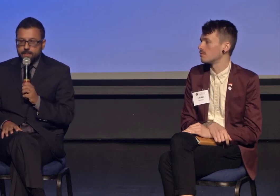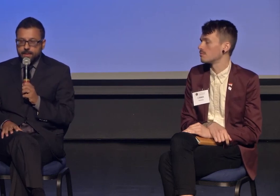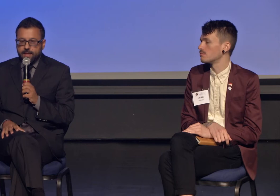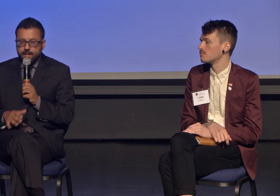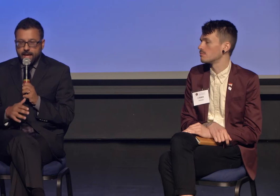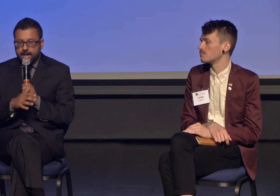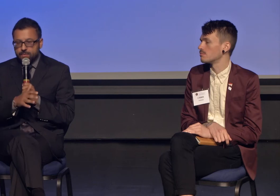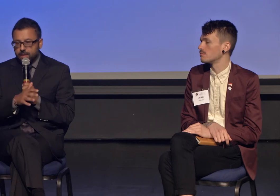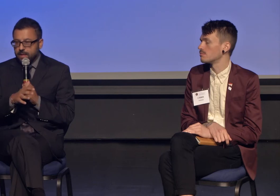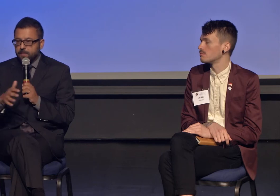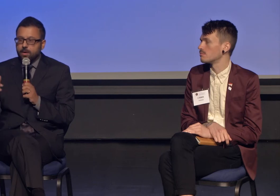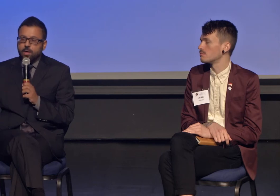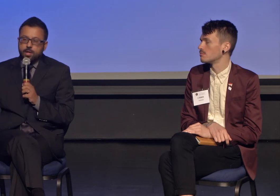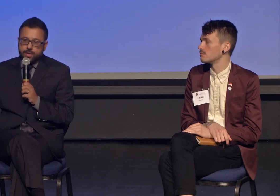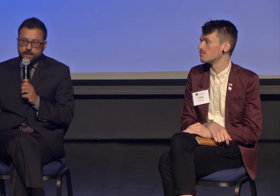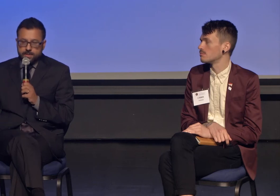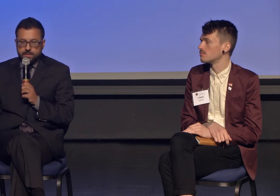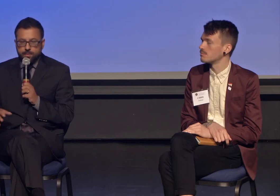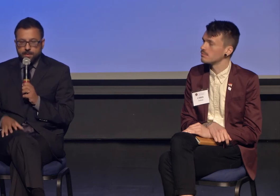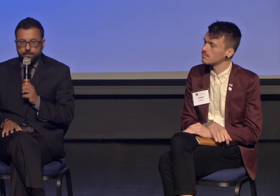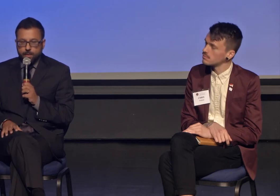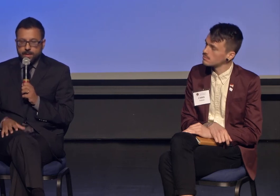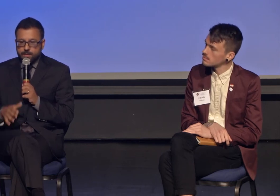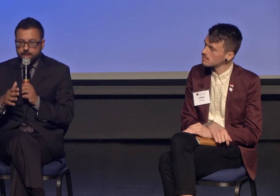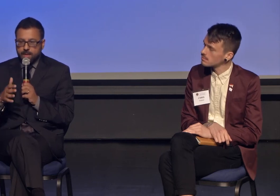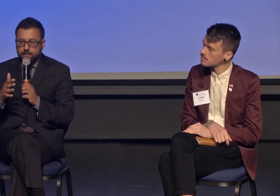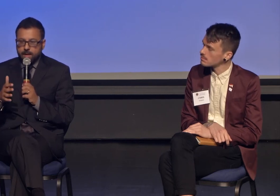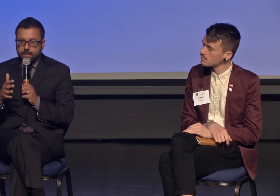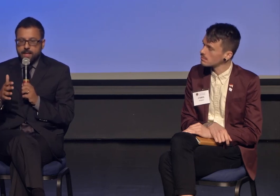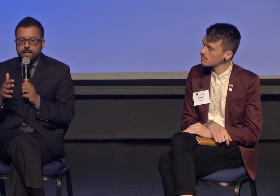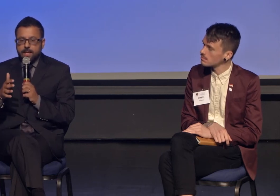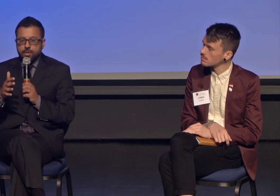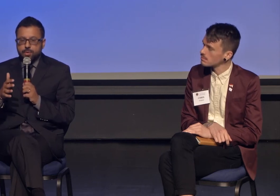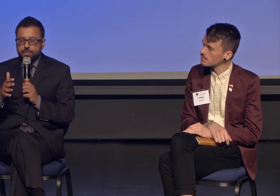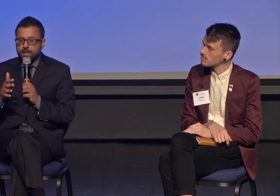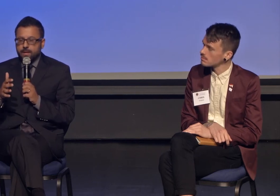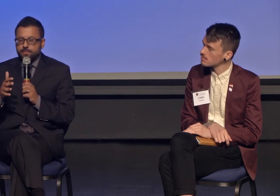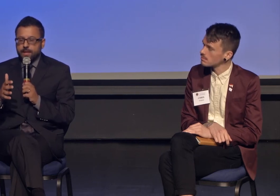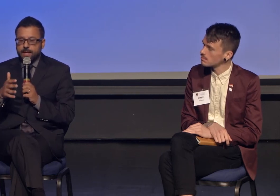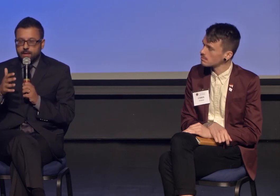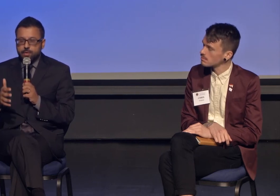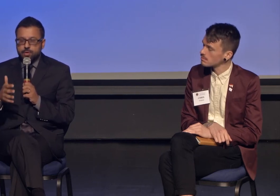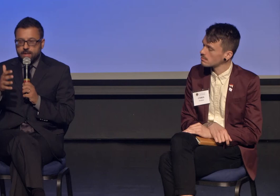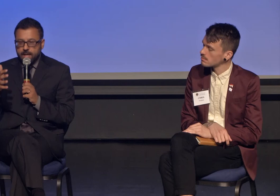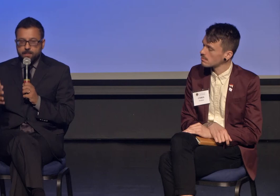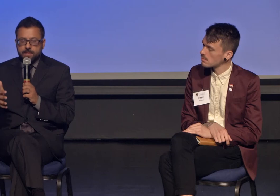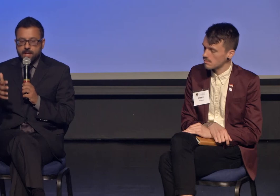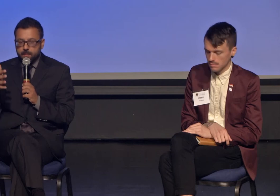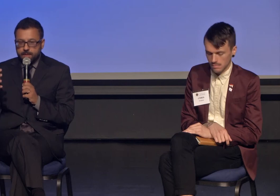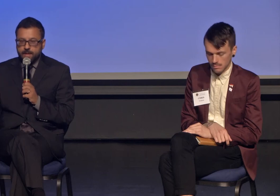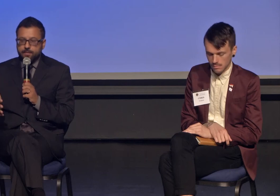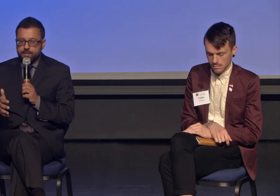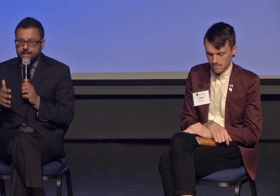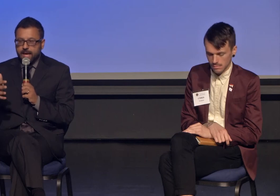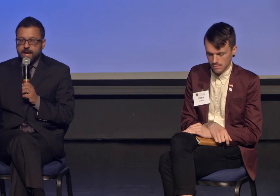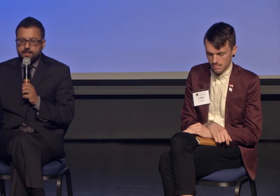but as we think about our college campuses moving forward, as we think about issues of inclusion, campus climate, diversity, access,